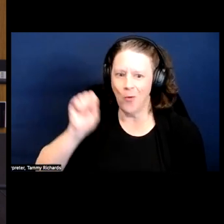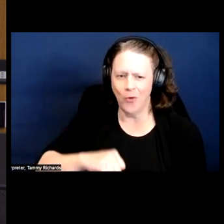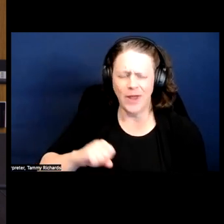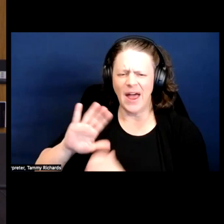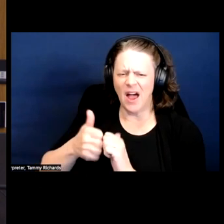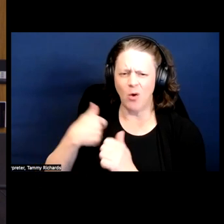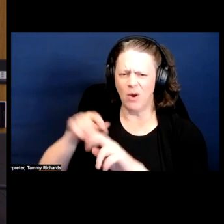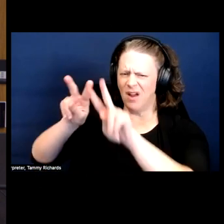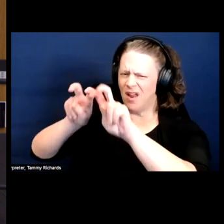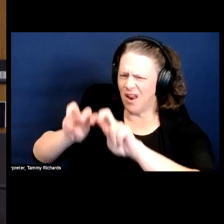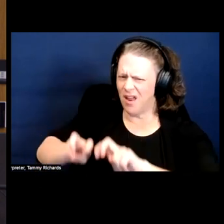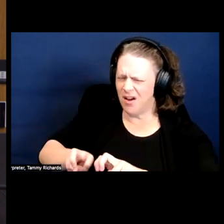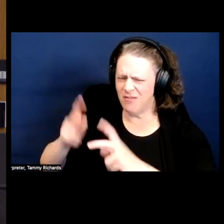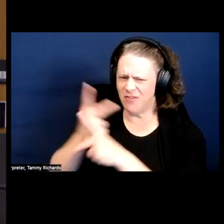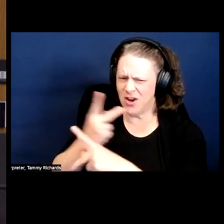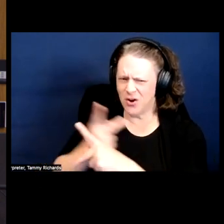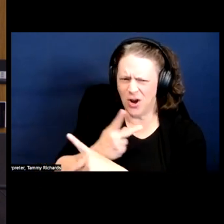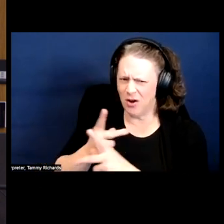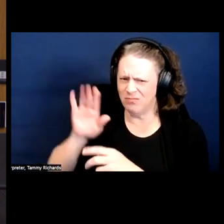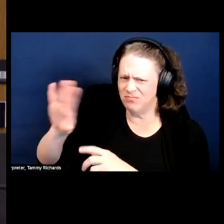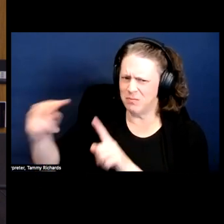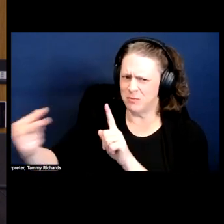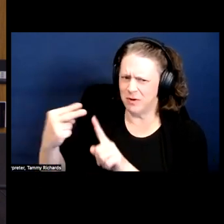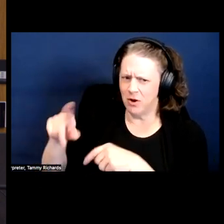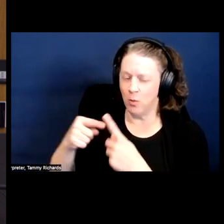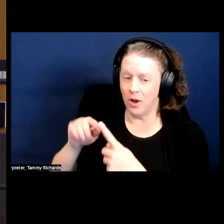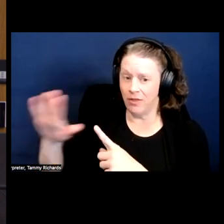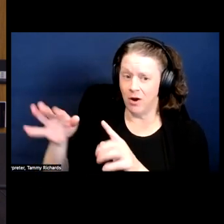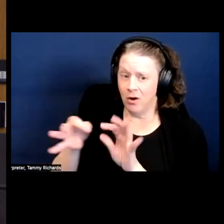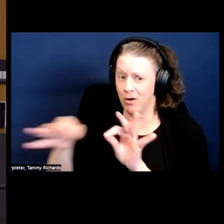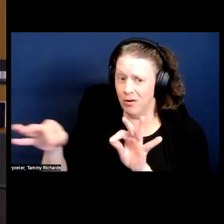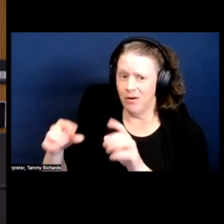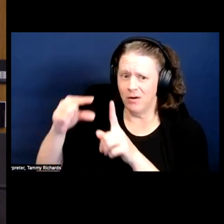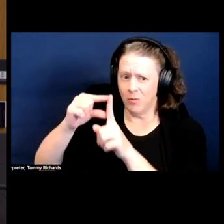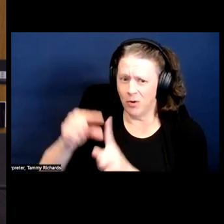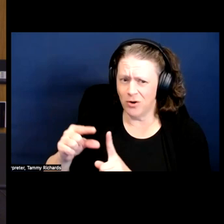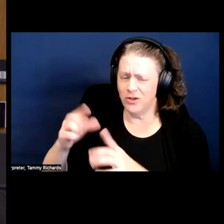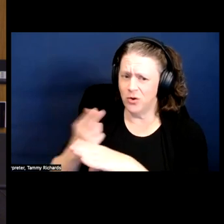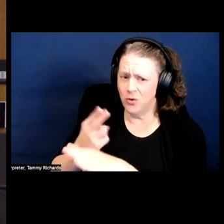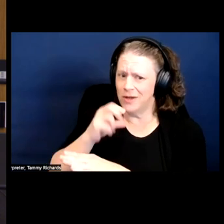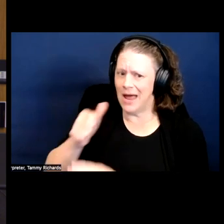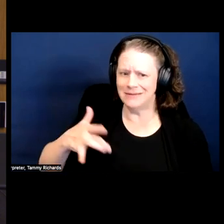are on an issue when they're using terms that are maybe not, right, the most sensitive and most nuanced terms. DR.